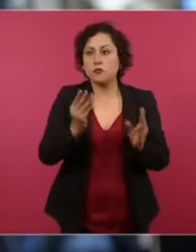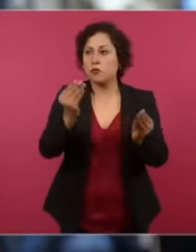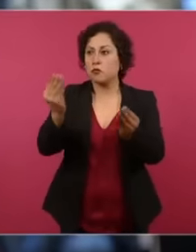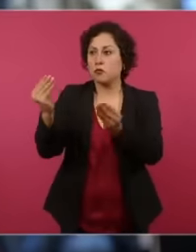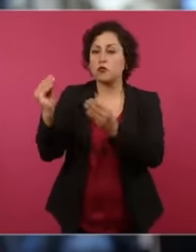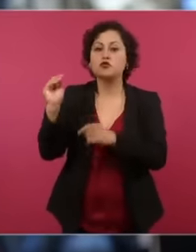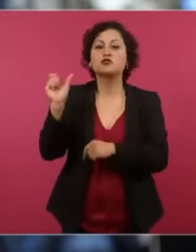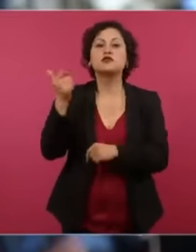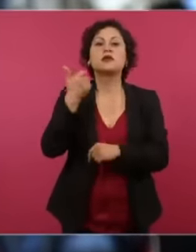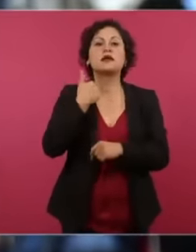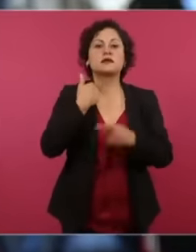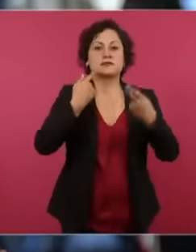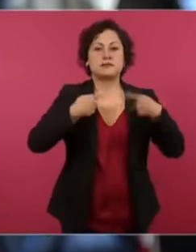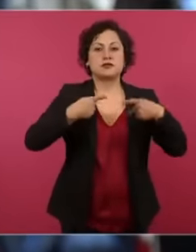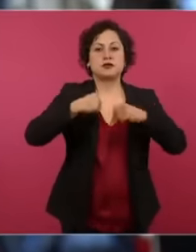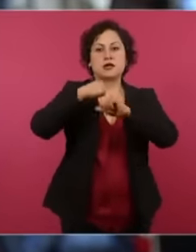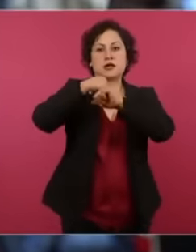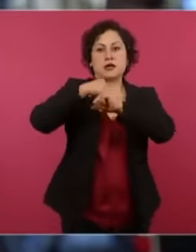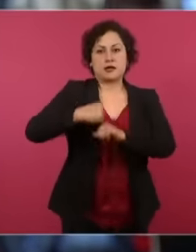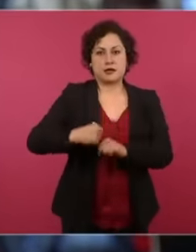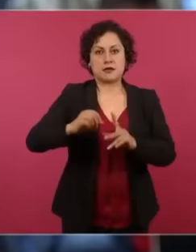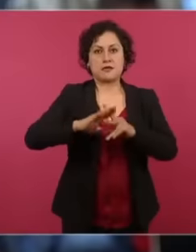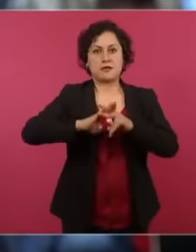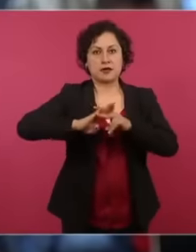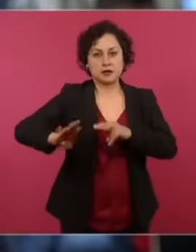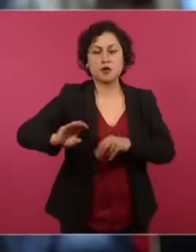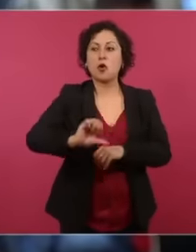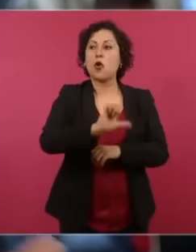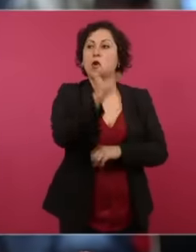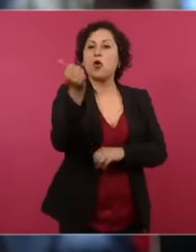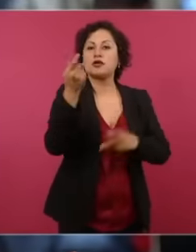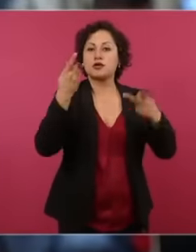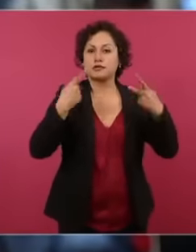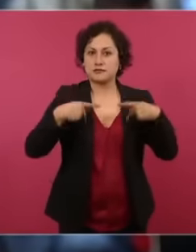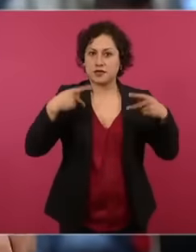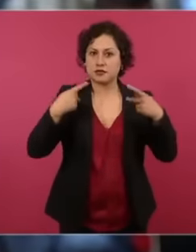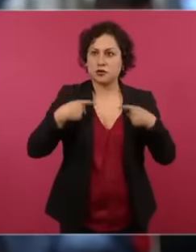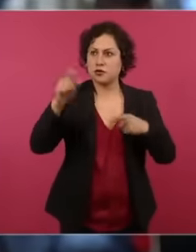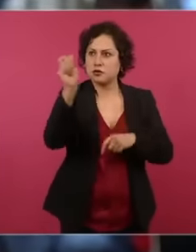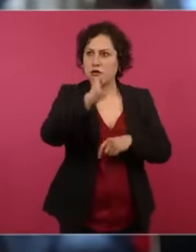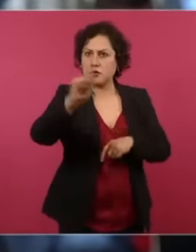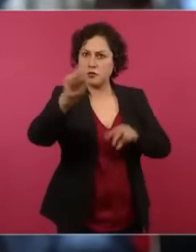immigration officials and also Experts on the subject that we have consulted agree that